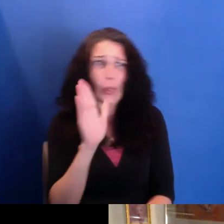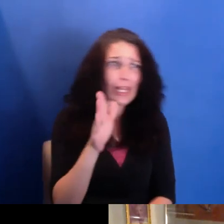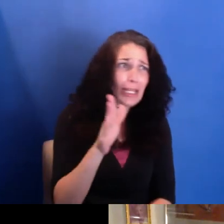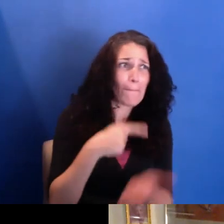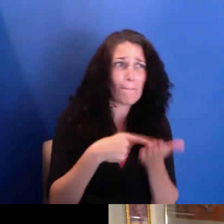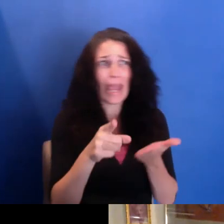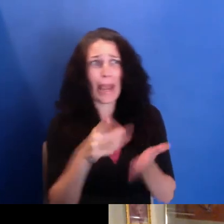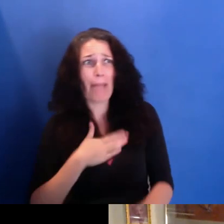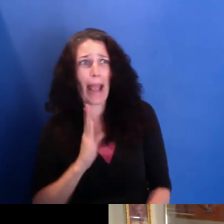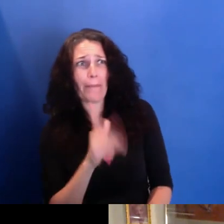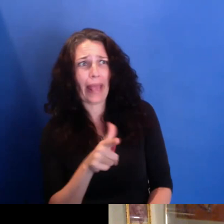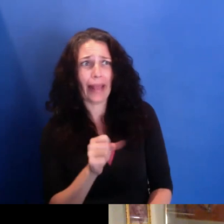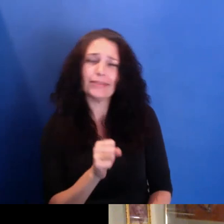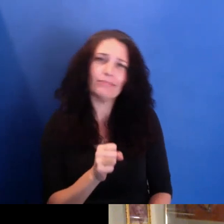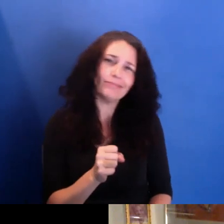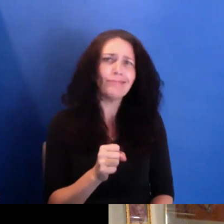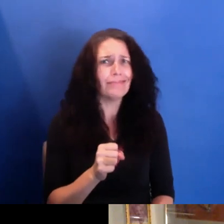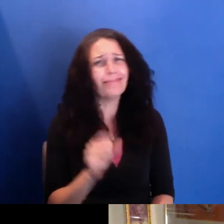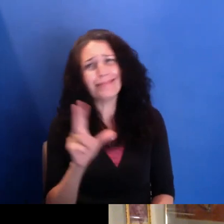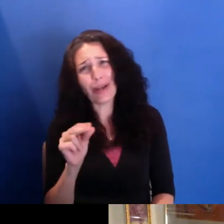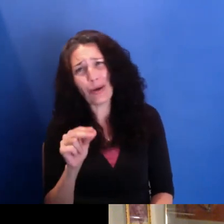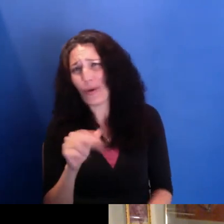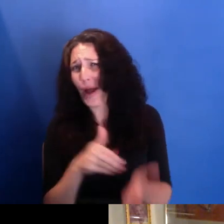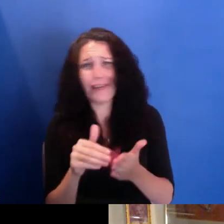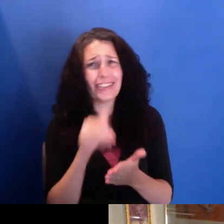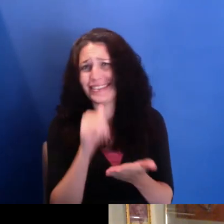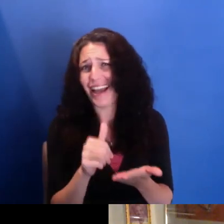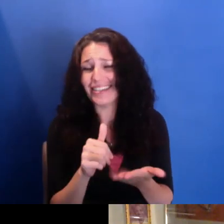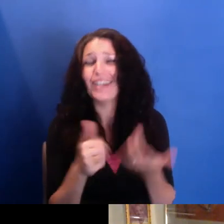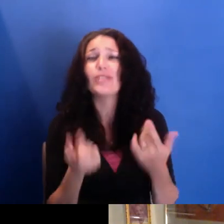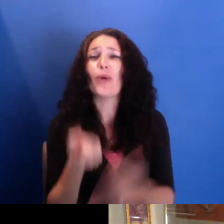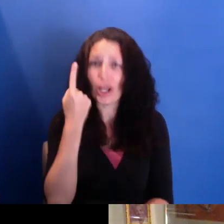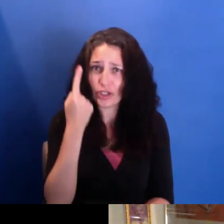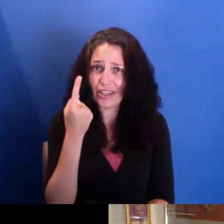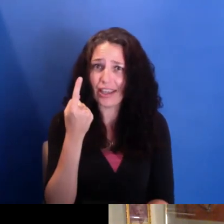And so, yes, I also honor trying to make work that is going